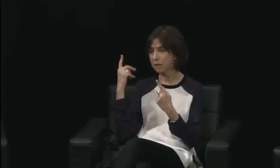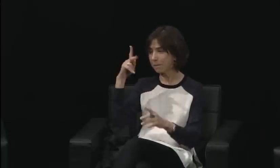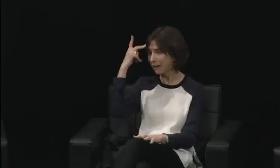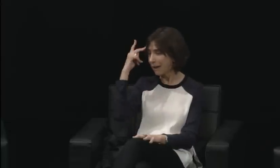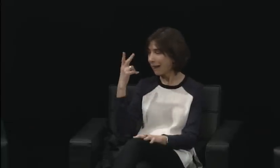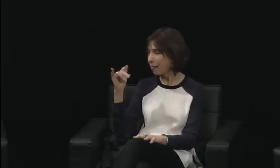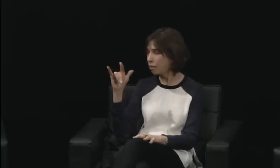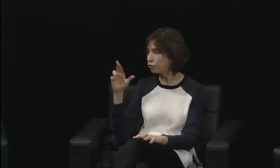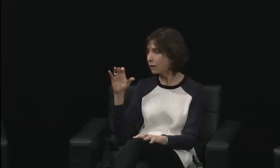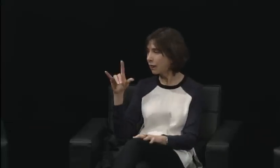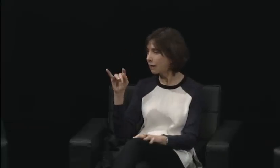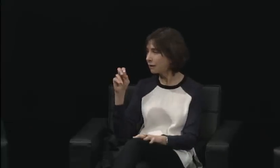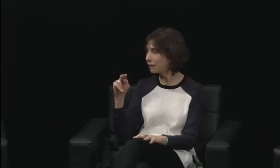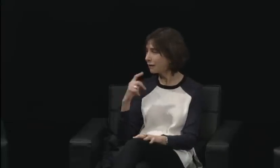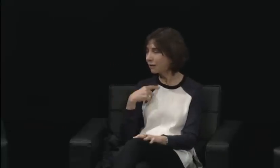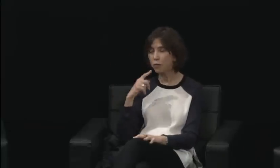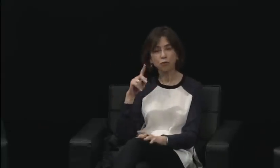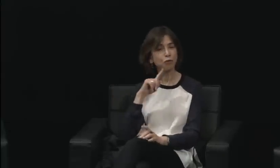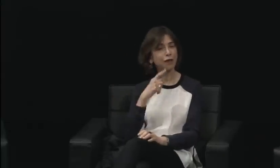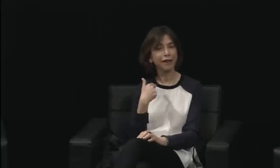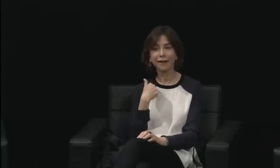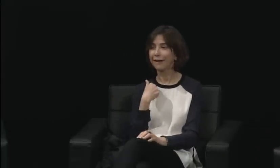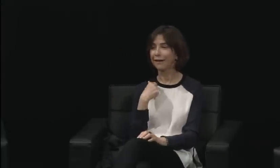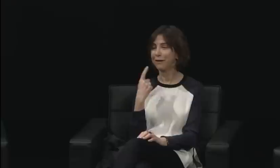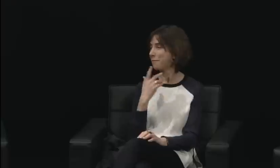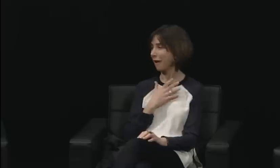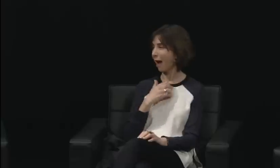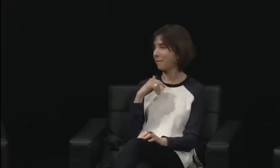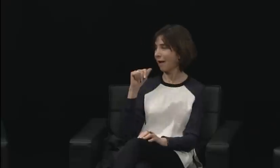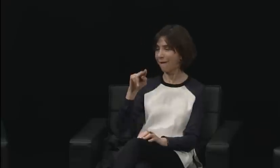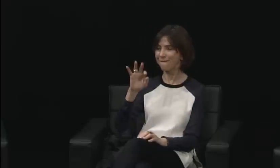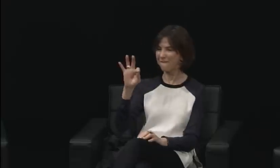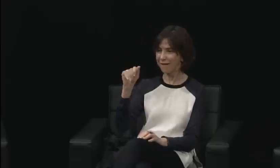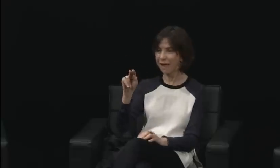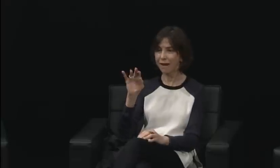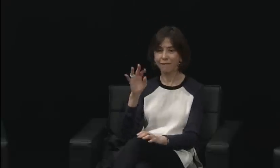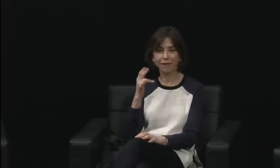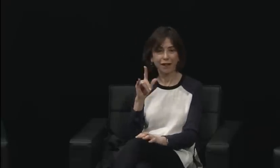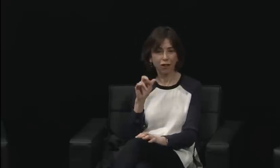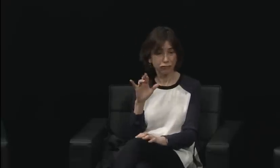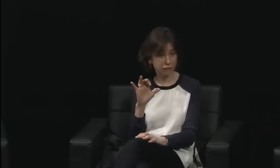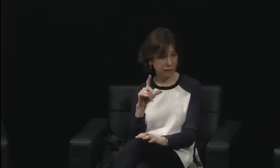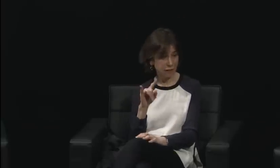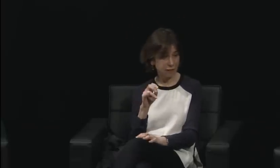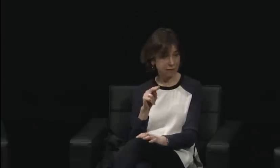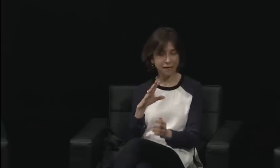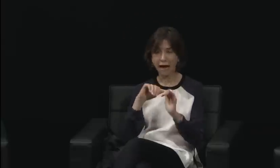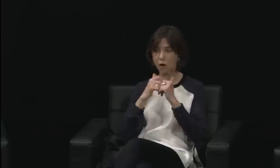Because of that, we have to try even harder. We have to battle all of those perspectives.